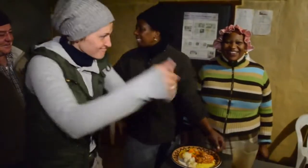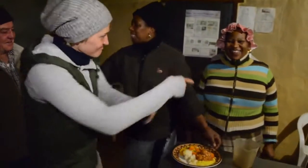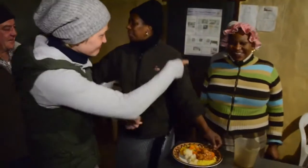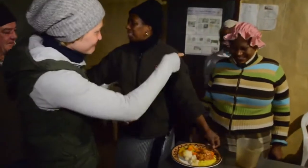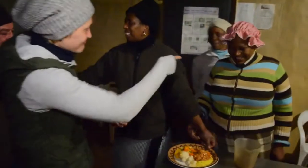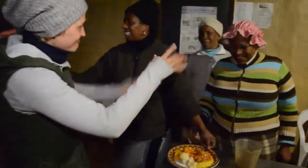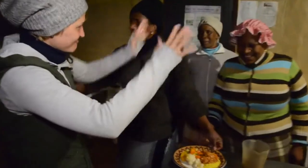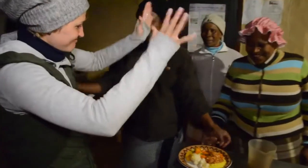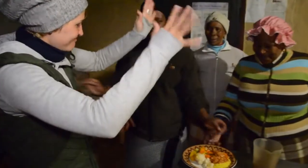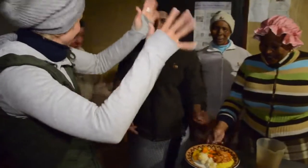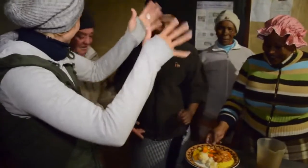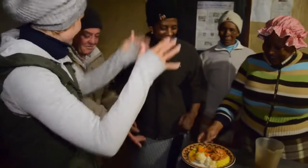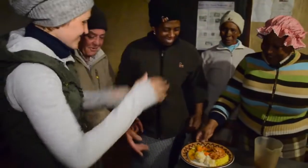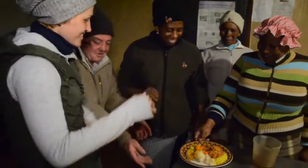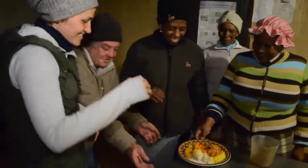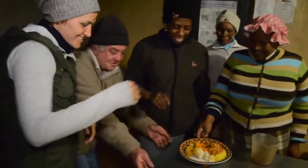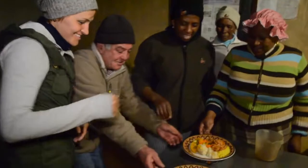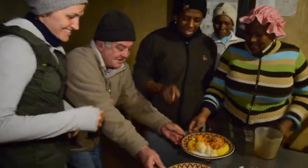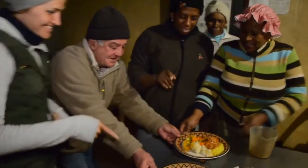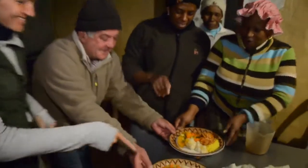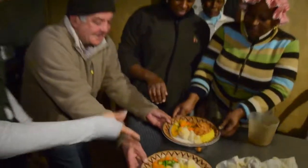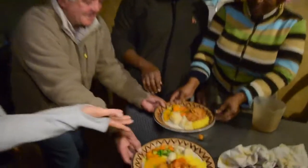Good food. *Waves hands*